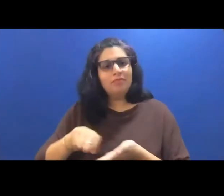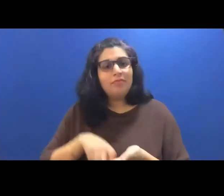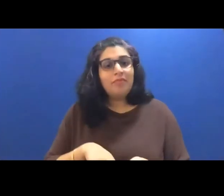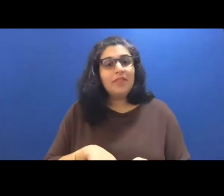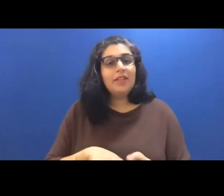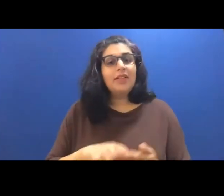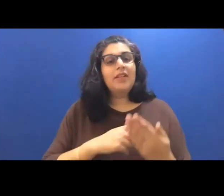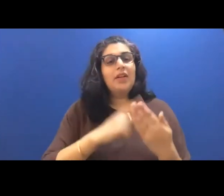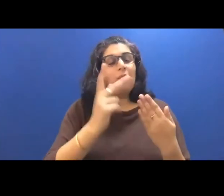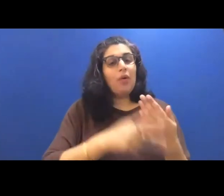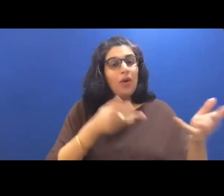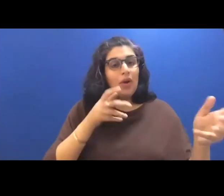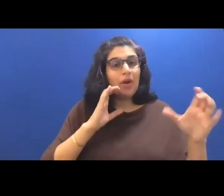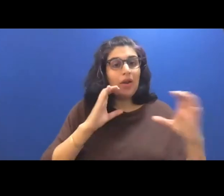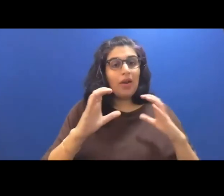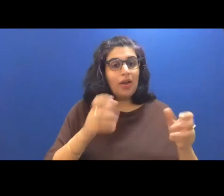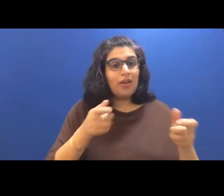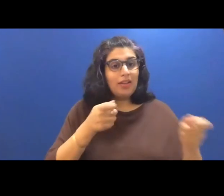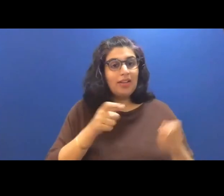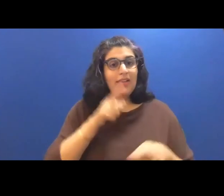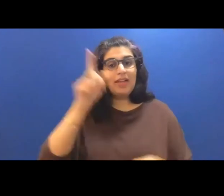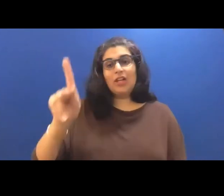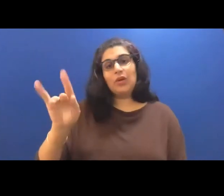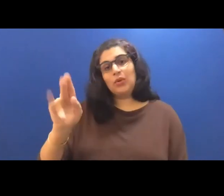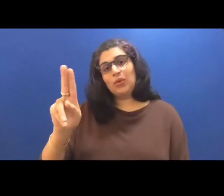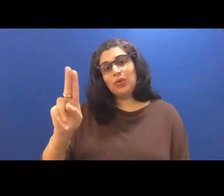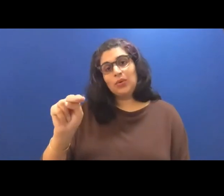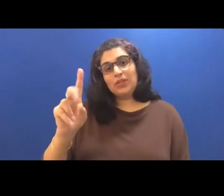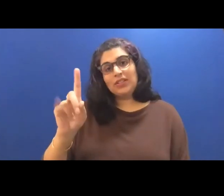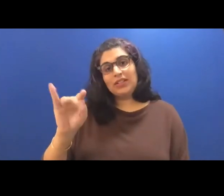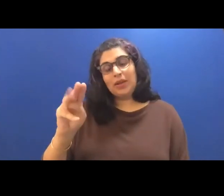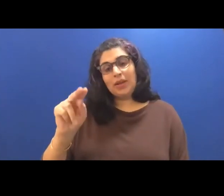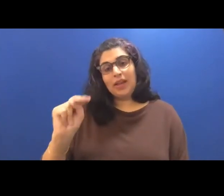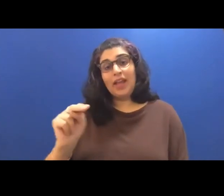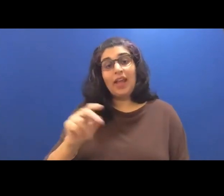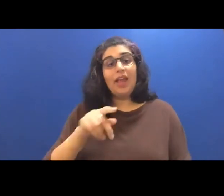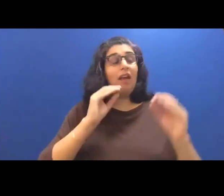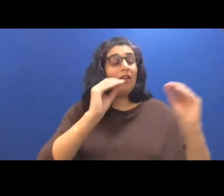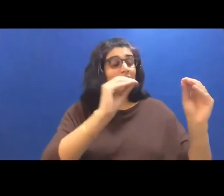and communications director at Candyman, and has taught creative writing at Fordham University